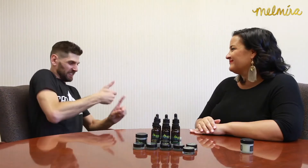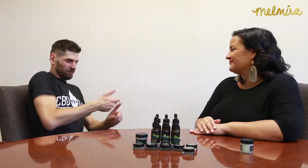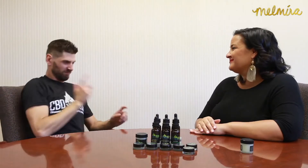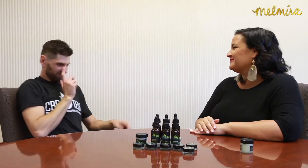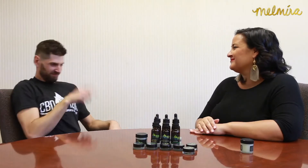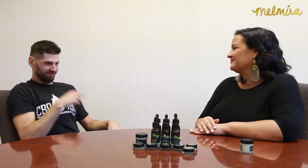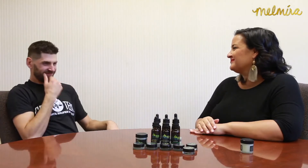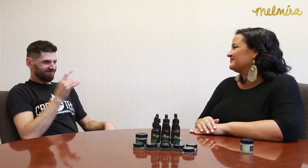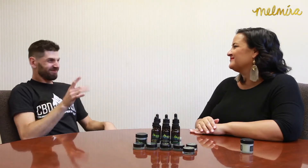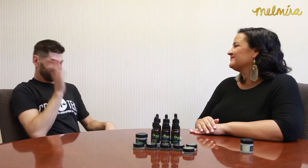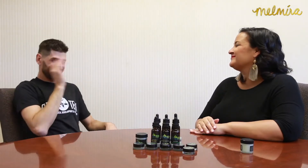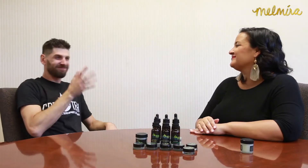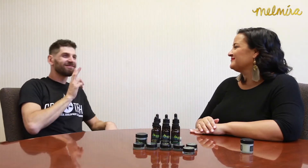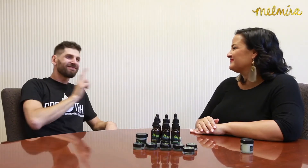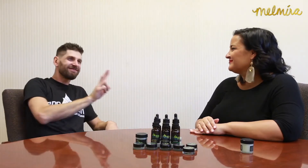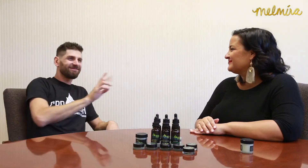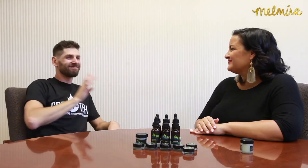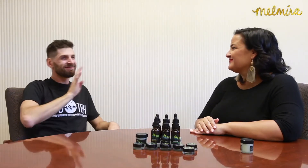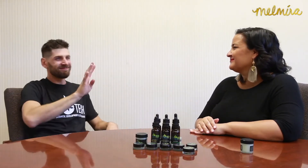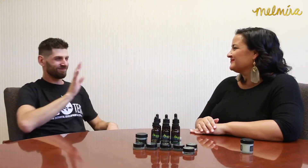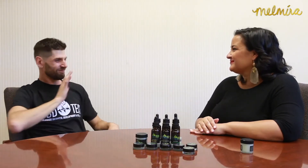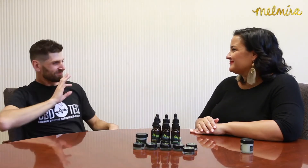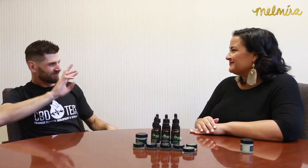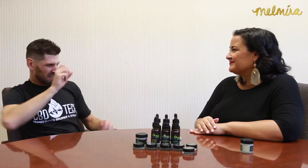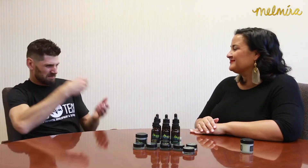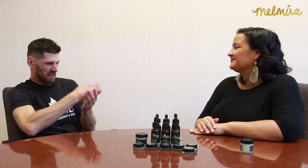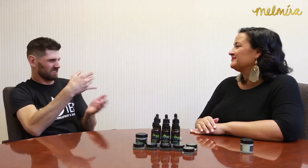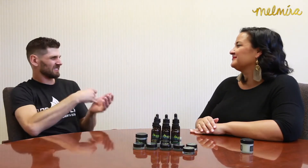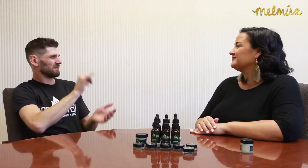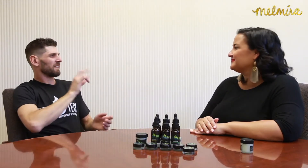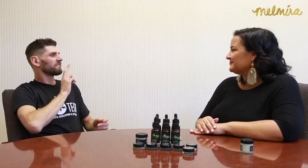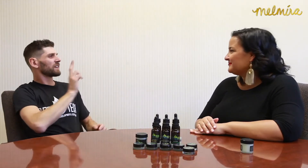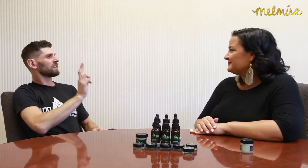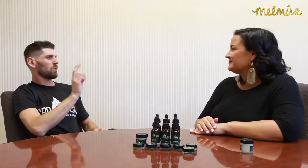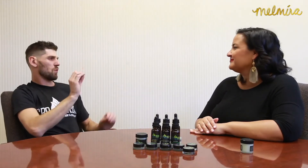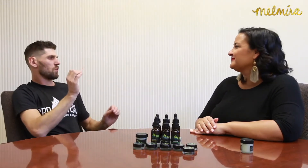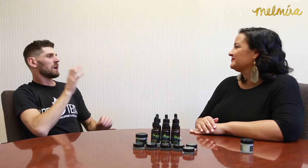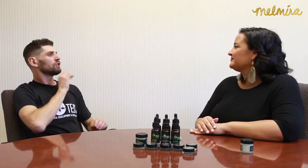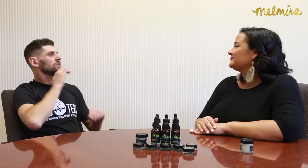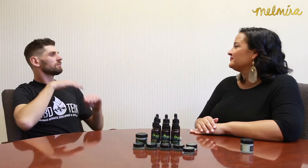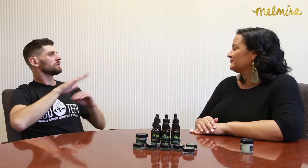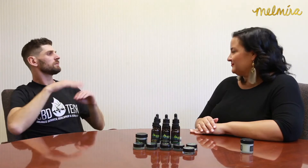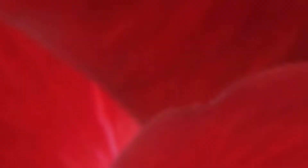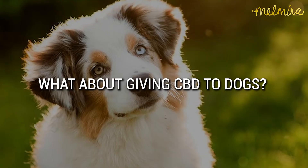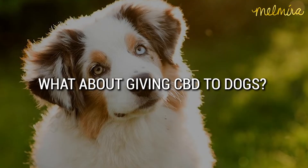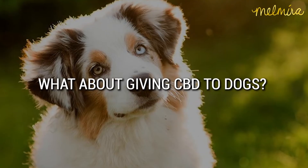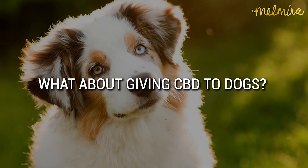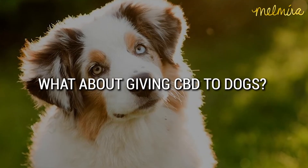There are no age restrictions for the CBD itself; you don't have to be 18. You could be 2, 4 or 6 years old and buy it.